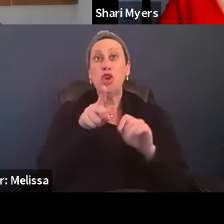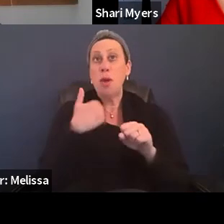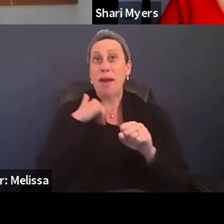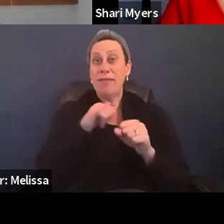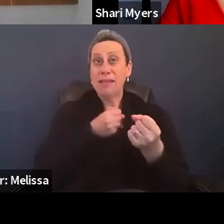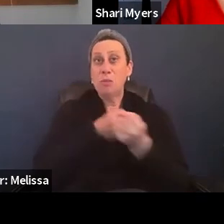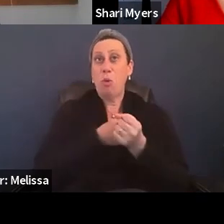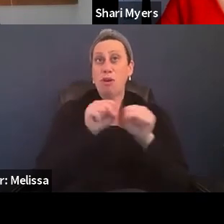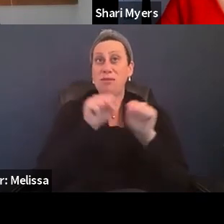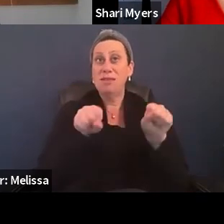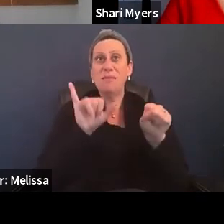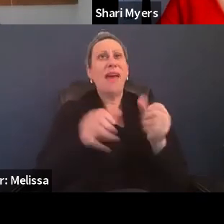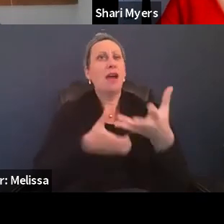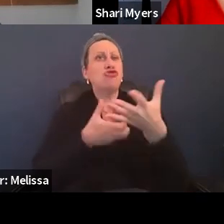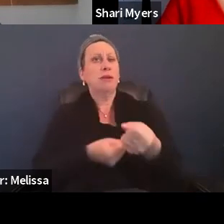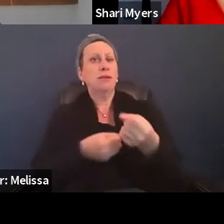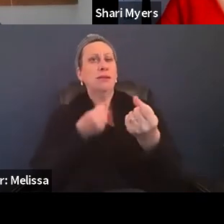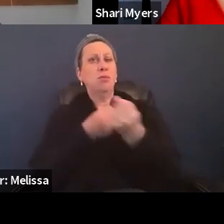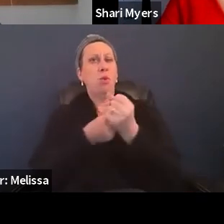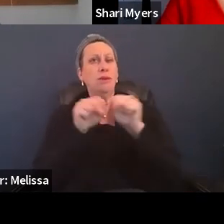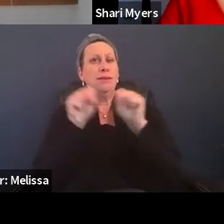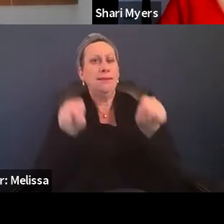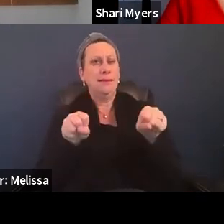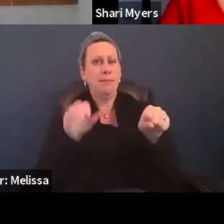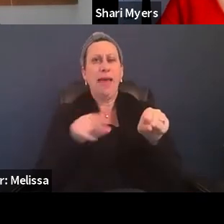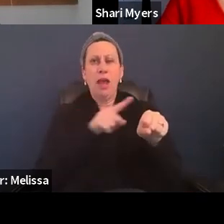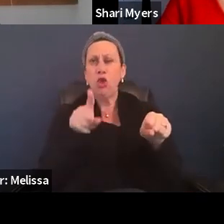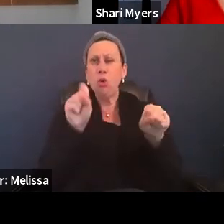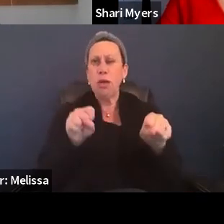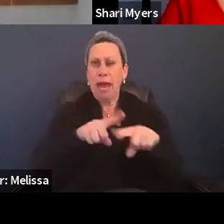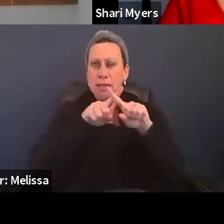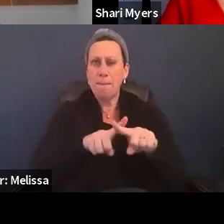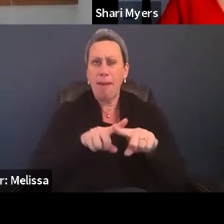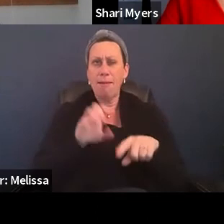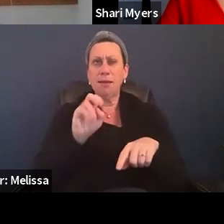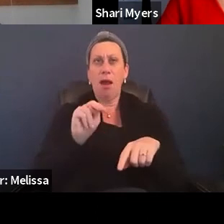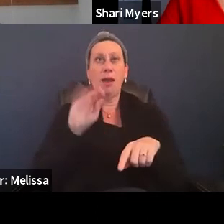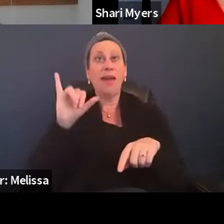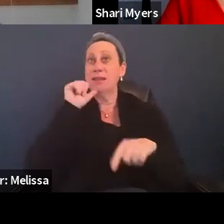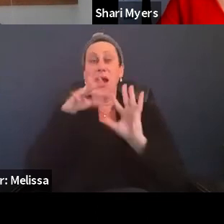that trusted support system that you can depend on that isn't governmental.